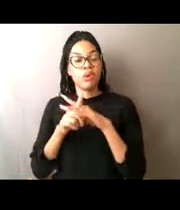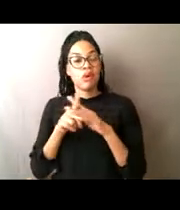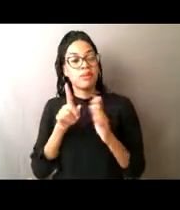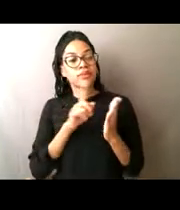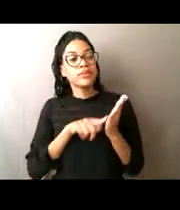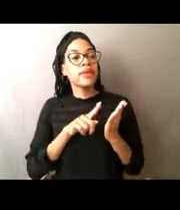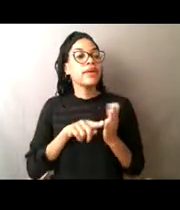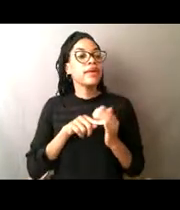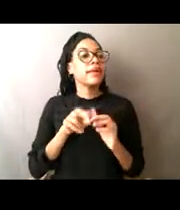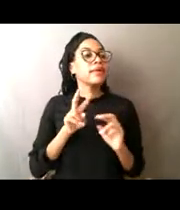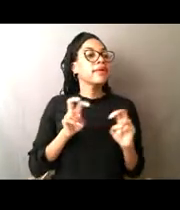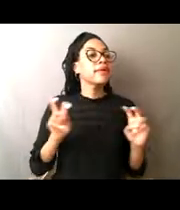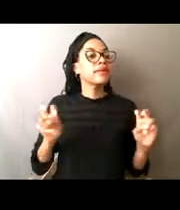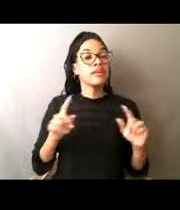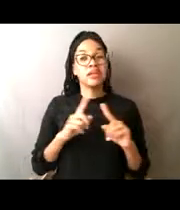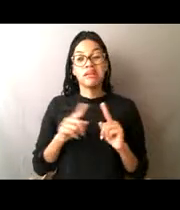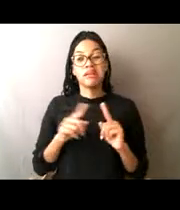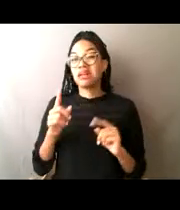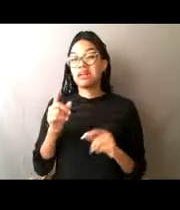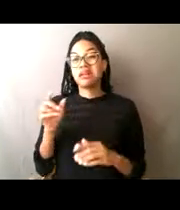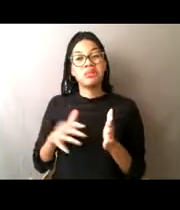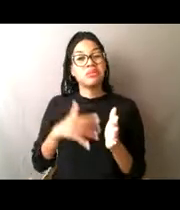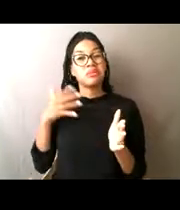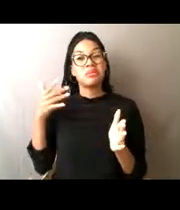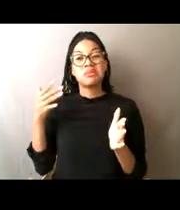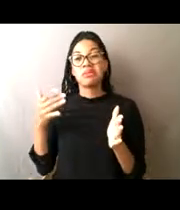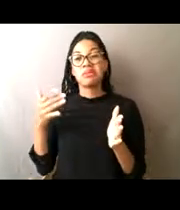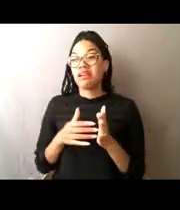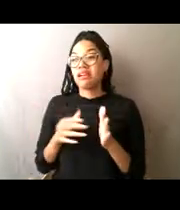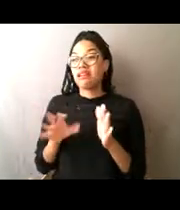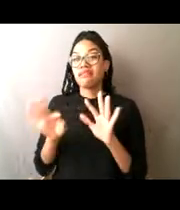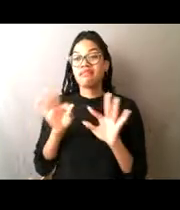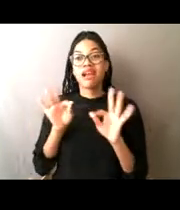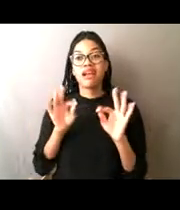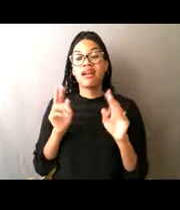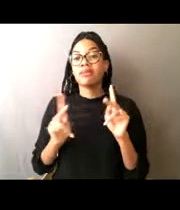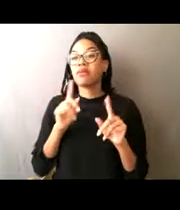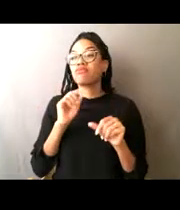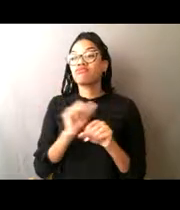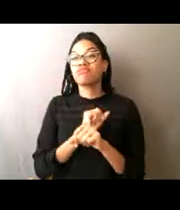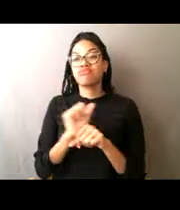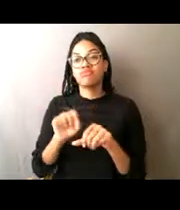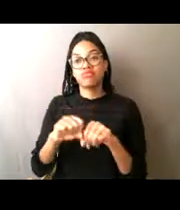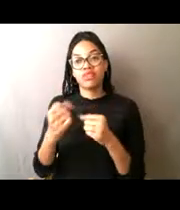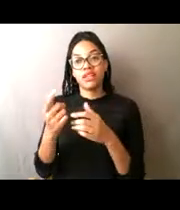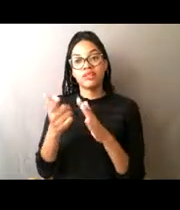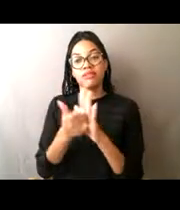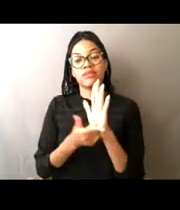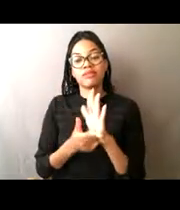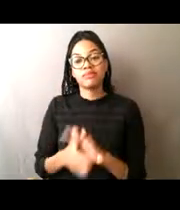do I actually find people who are trying to break the rules. [Lisa] Great, that's good to know.